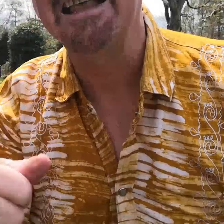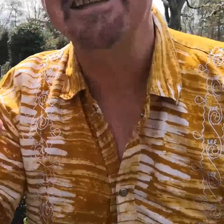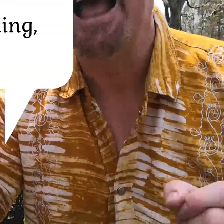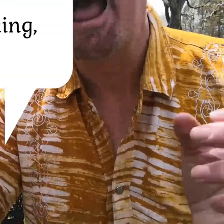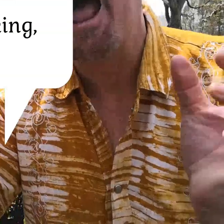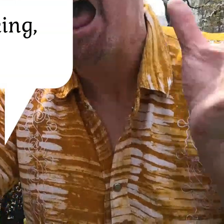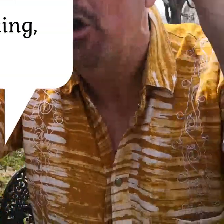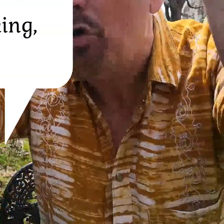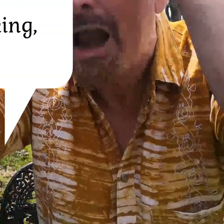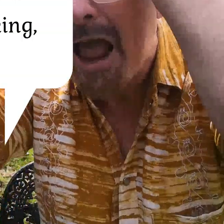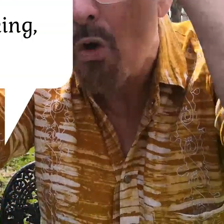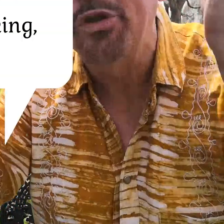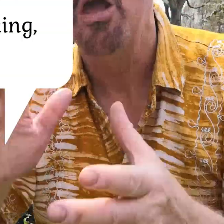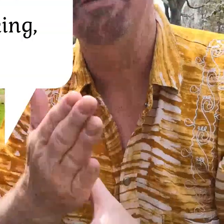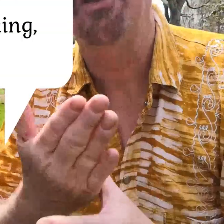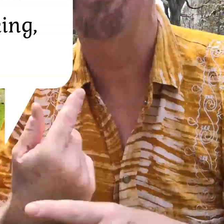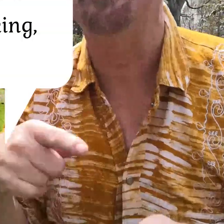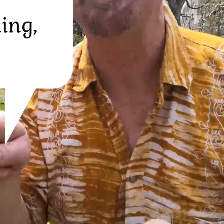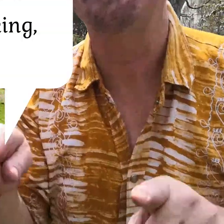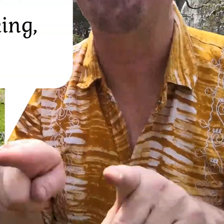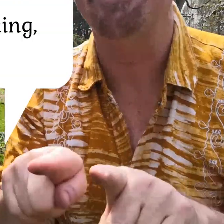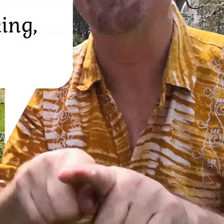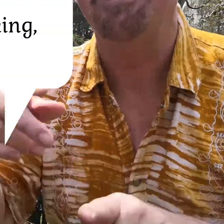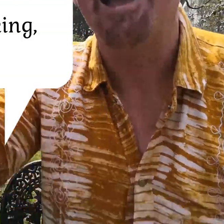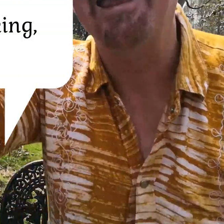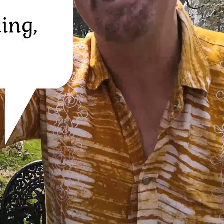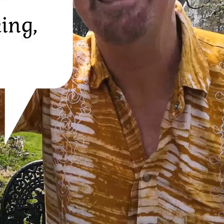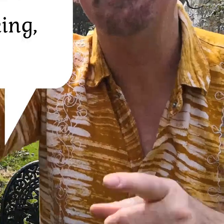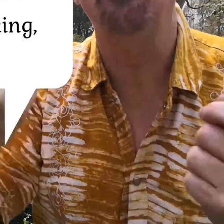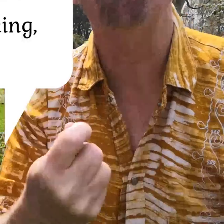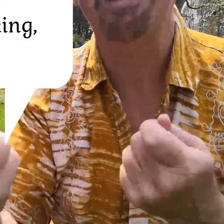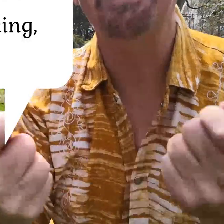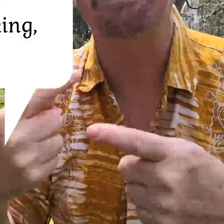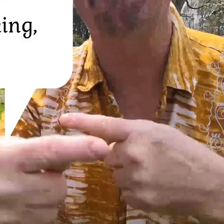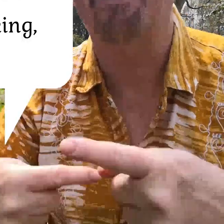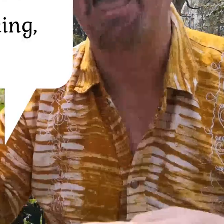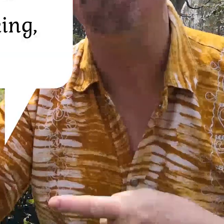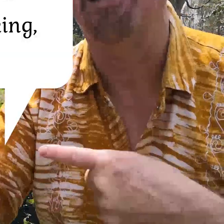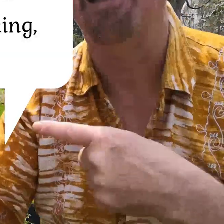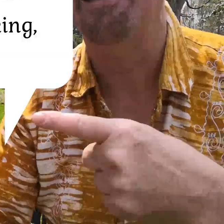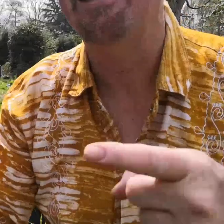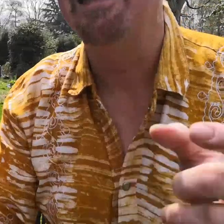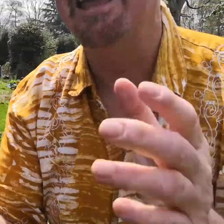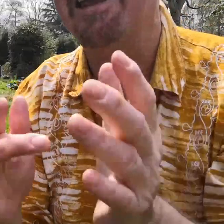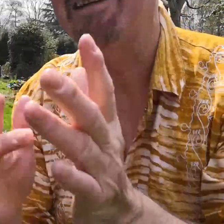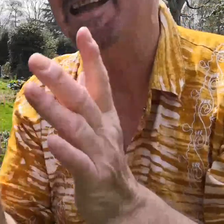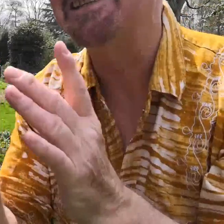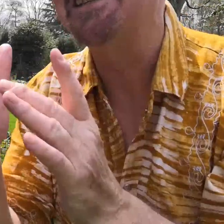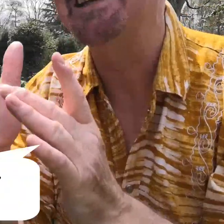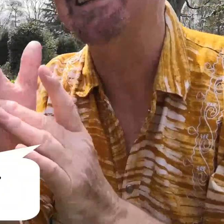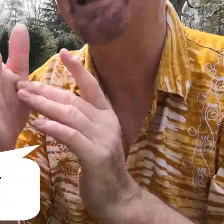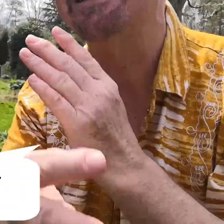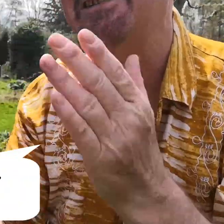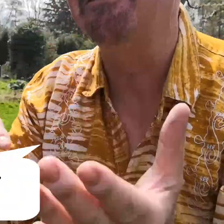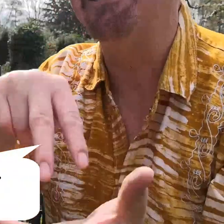a crown because he's like a king reigning forever areas Jesus risen